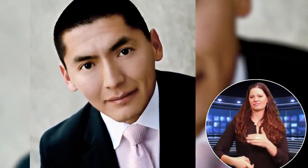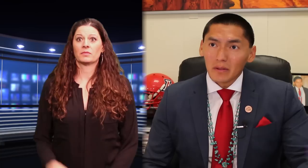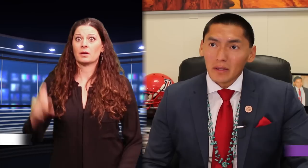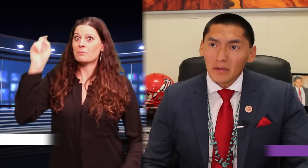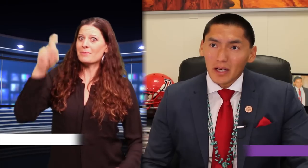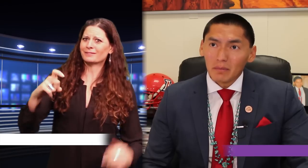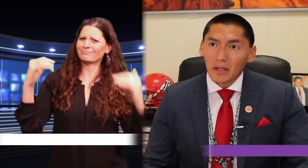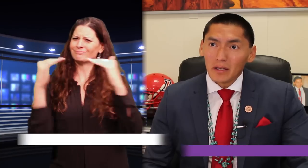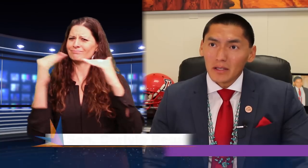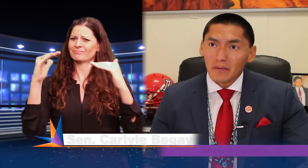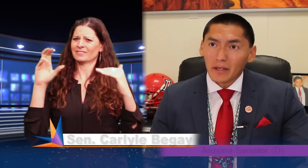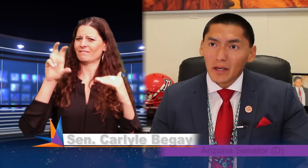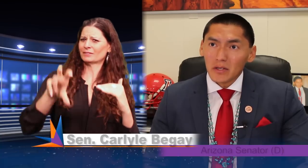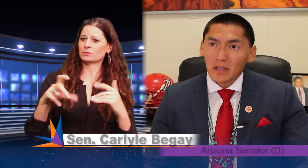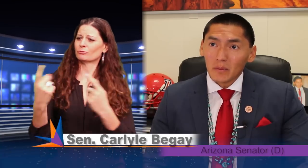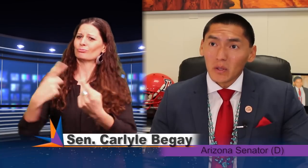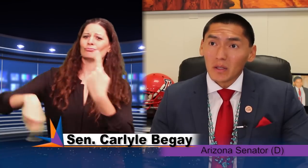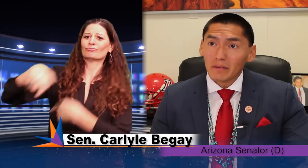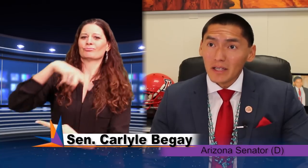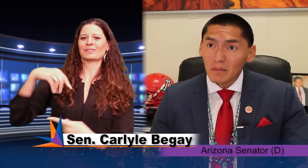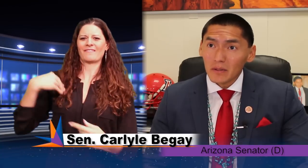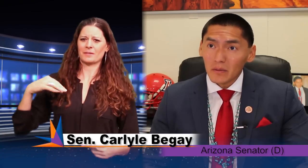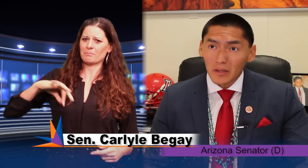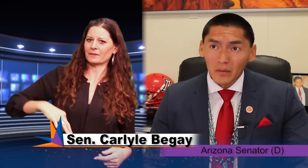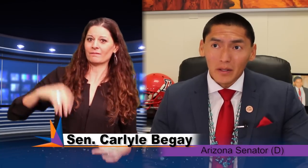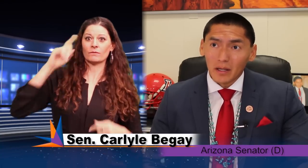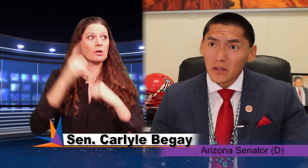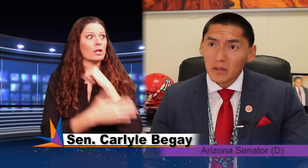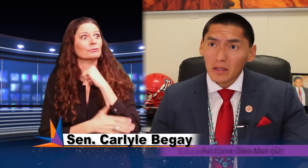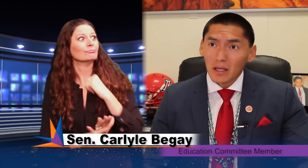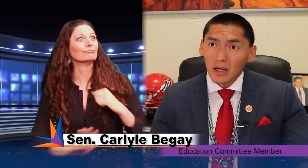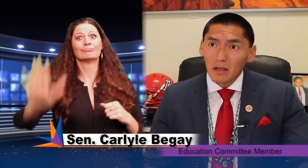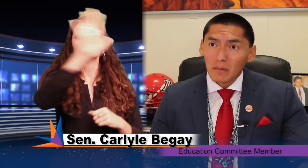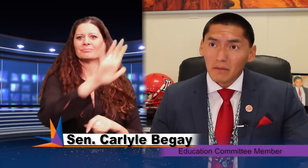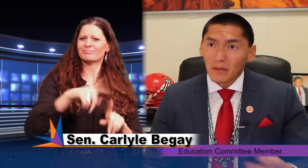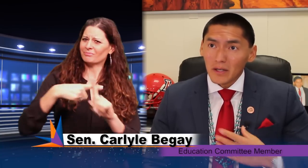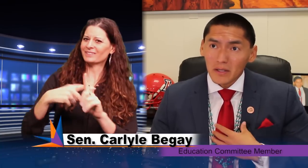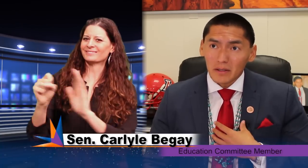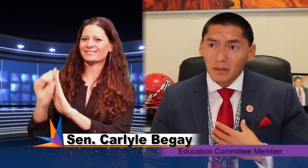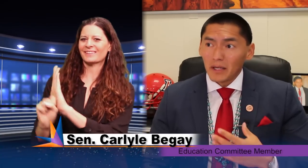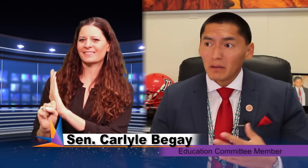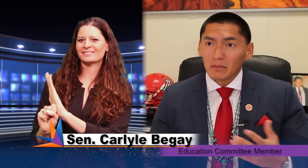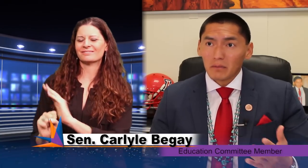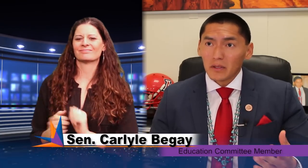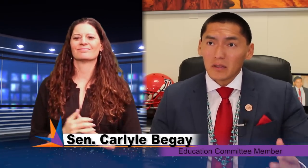Senator Begay: "There's gotta be a justification on the return on investment to not only the country but for us in the debate."